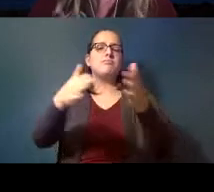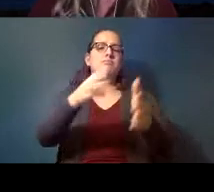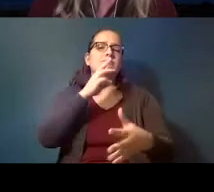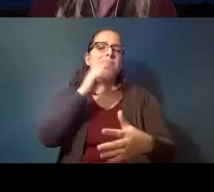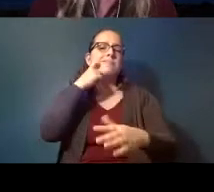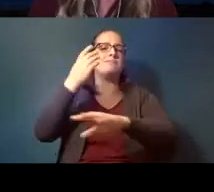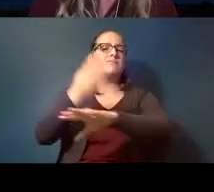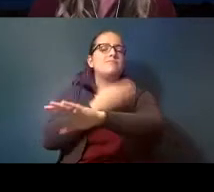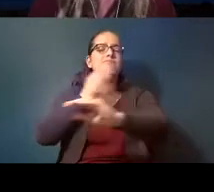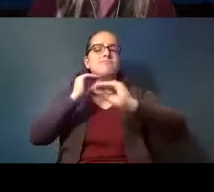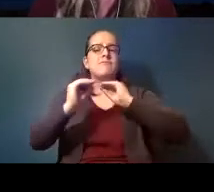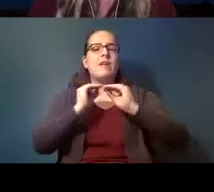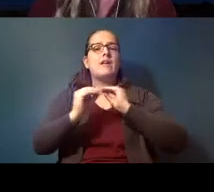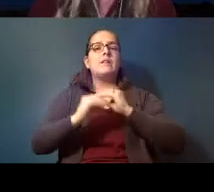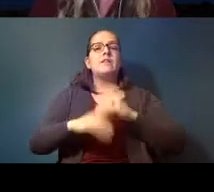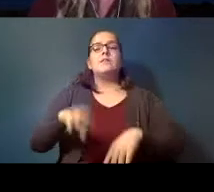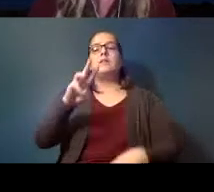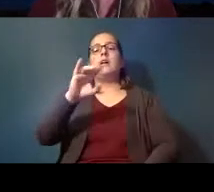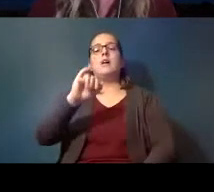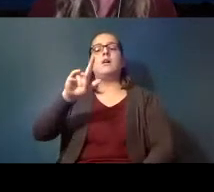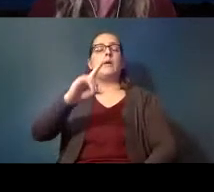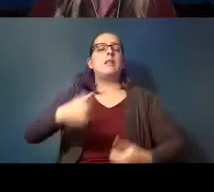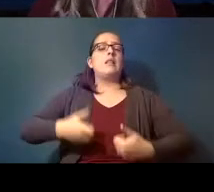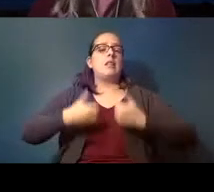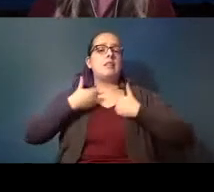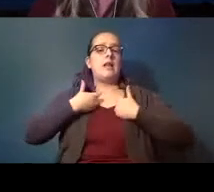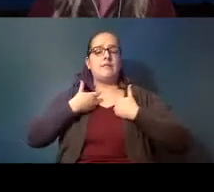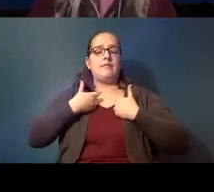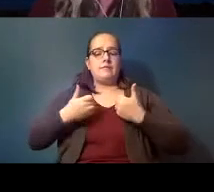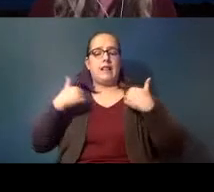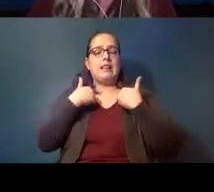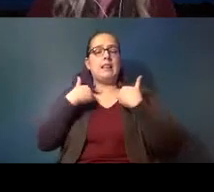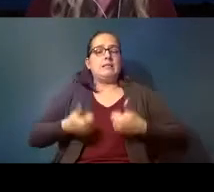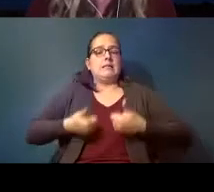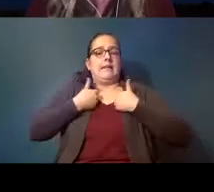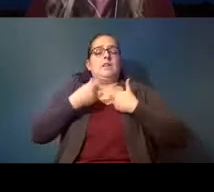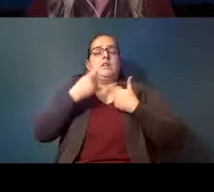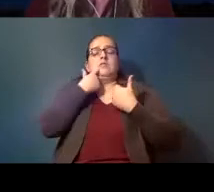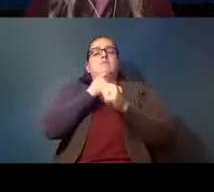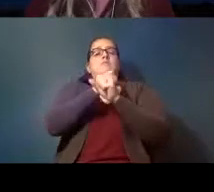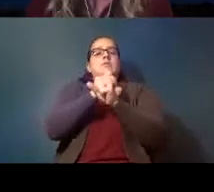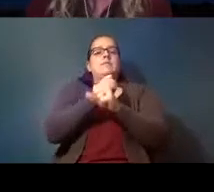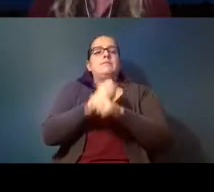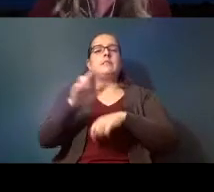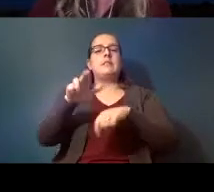the wildlife habitat you've conserved the native plants you've helped make flourish and all the